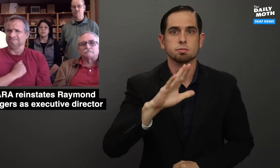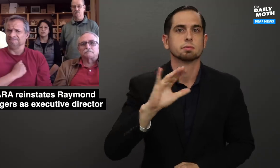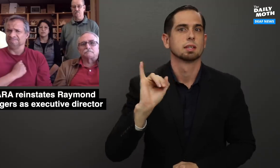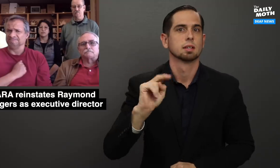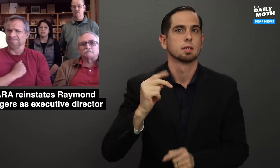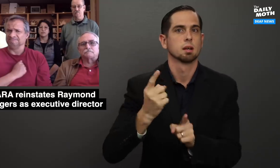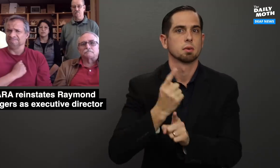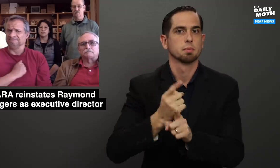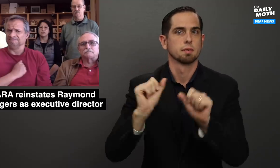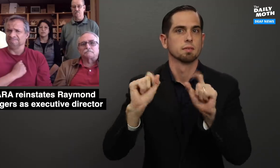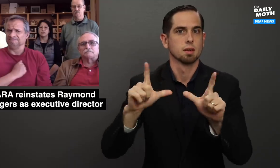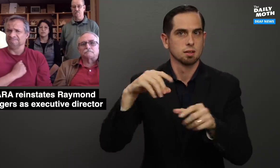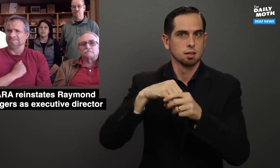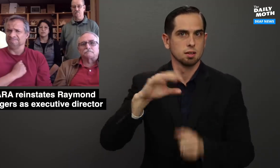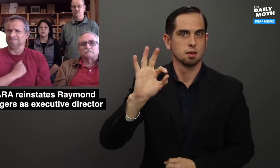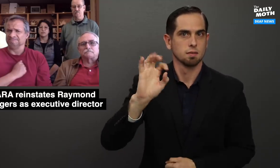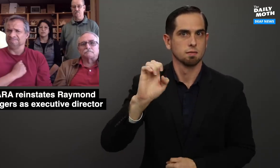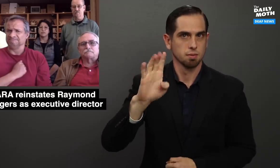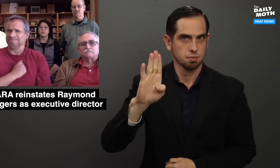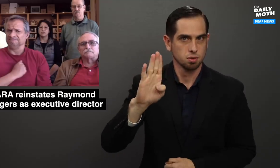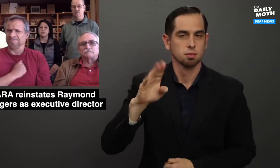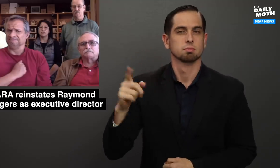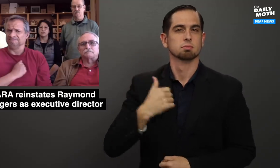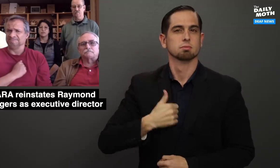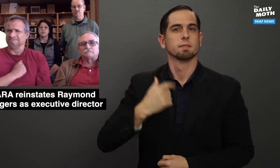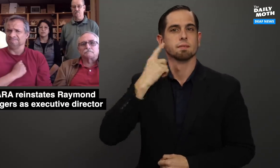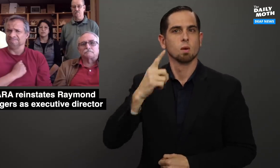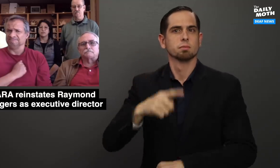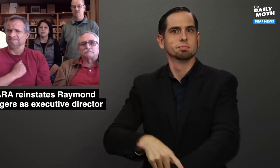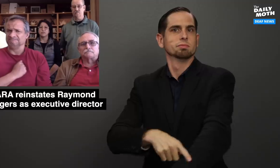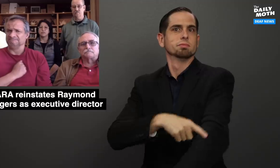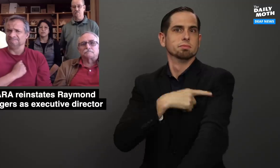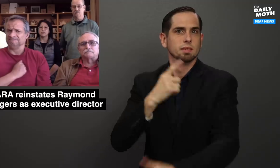inappropriate vlog in February, the length of